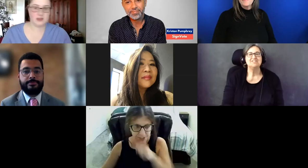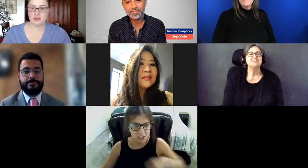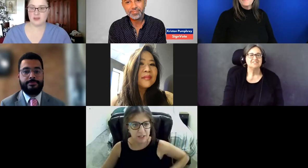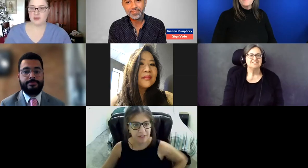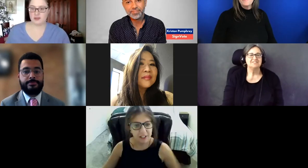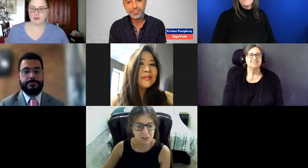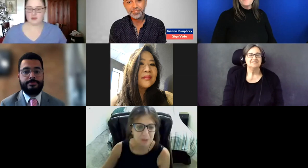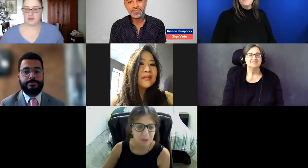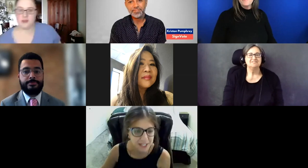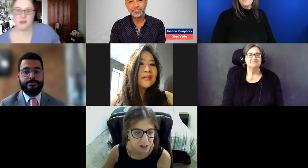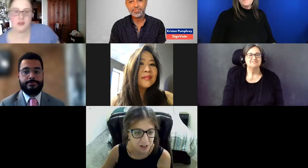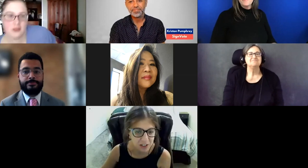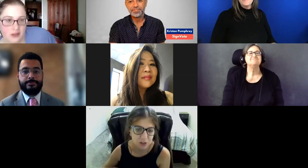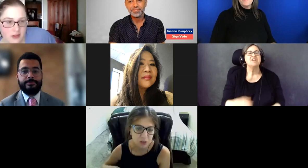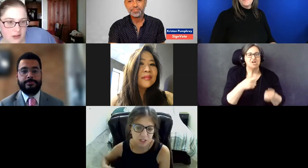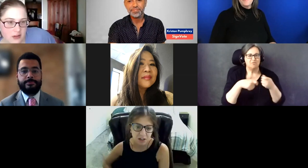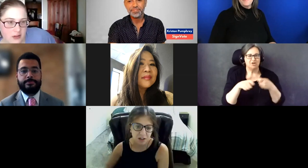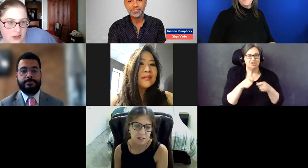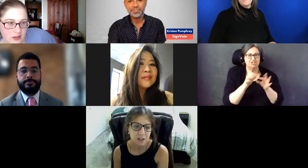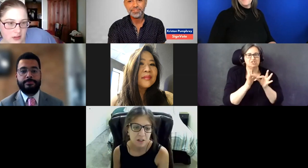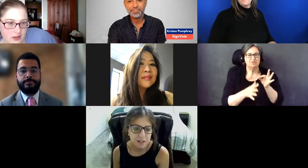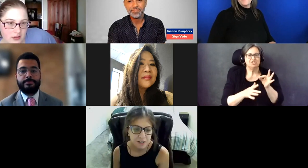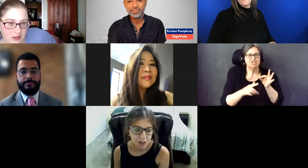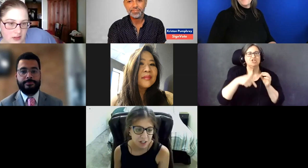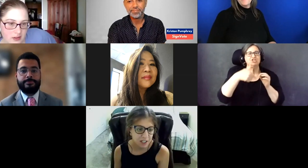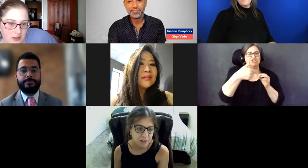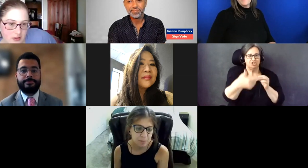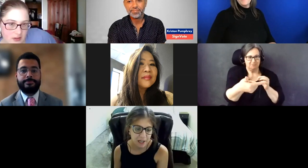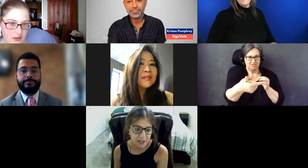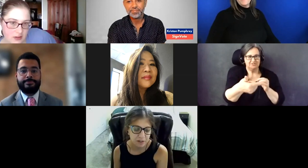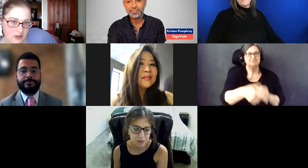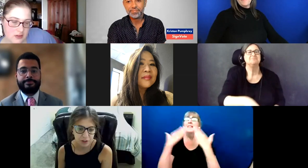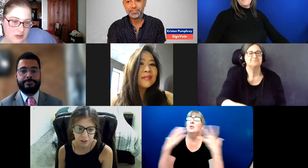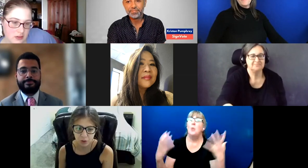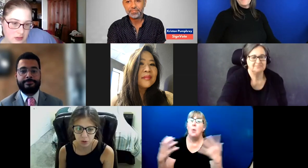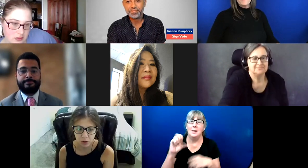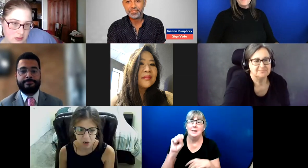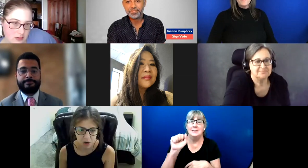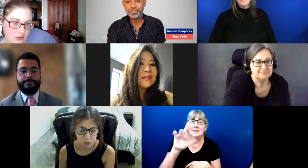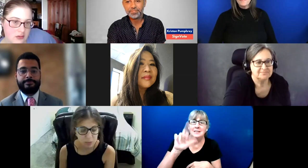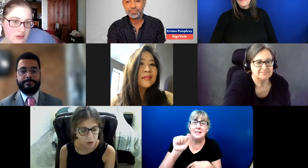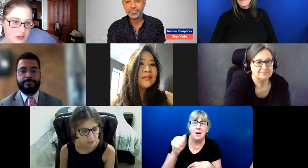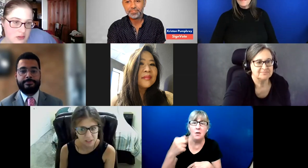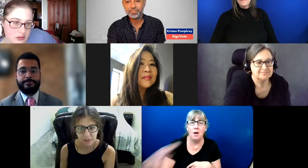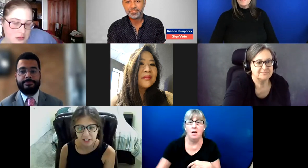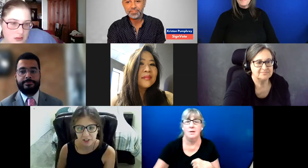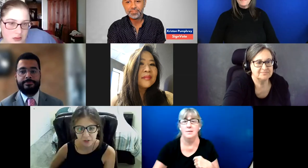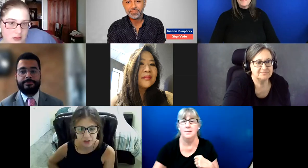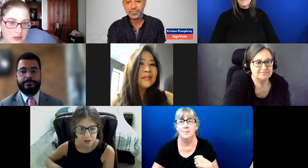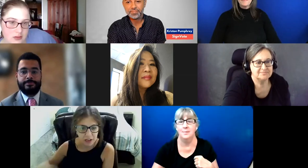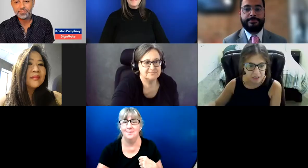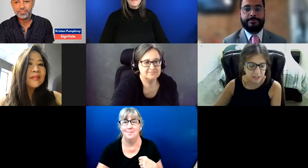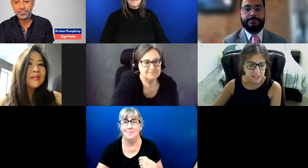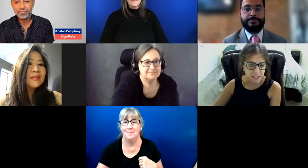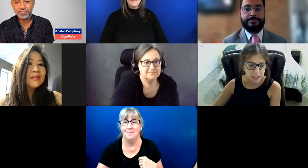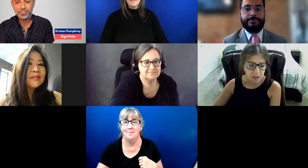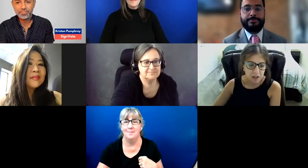Thank you so much, Sarah, Kriston, Terry, Ben, for your remarks. And thank you for your advocacy.